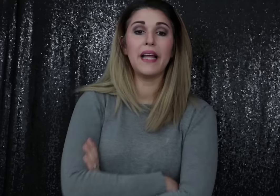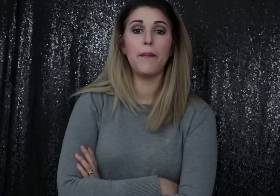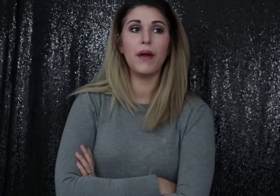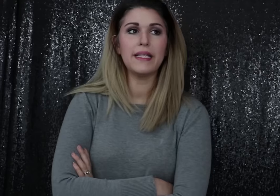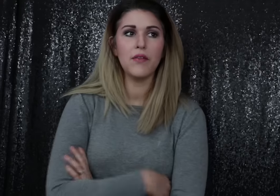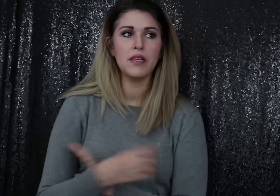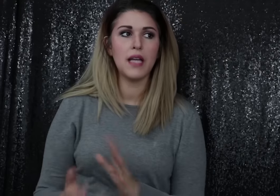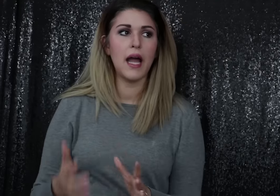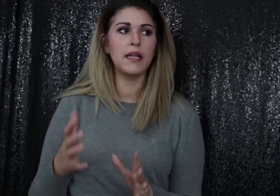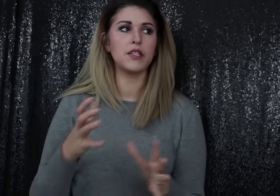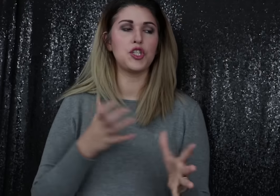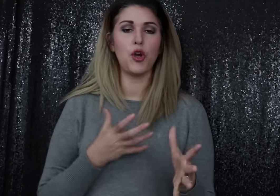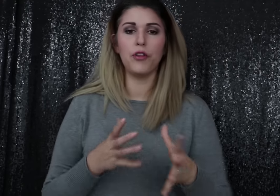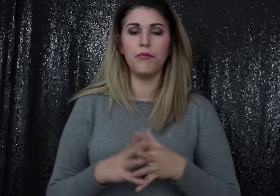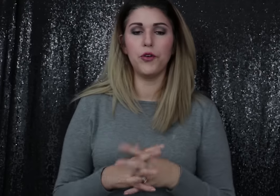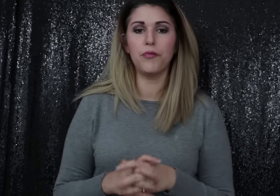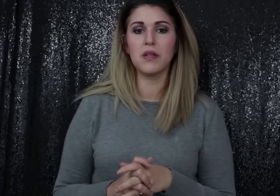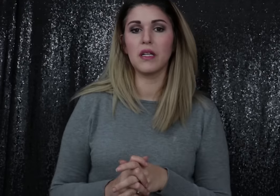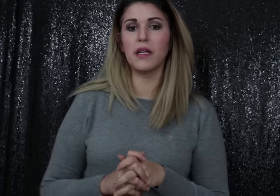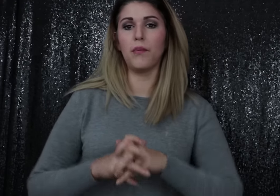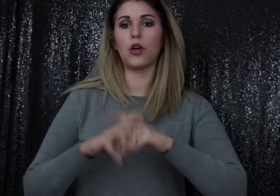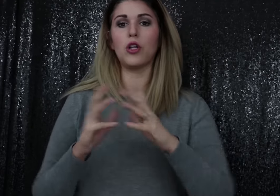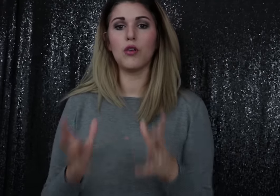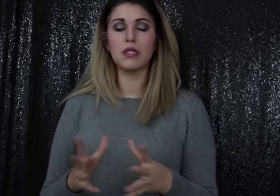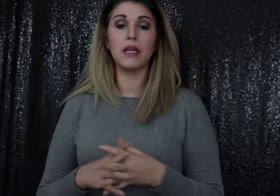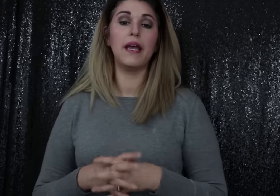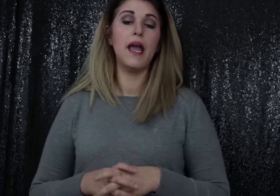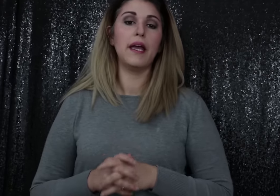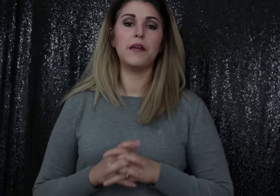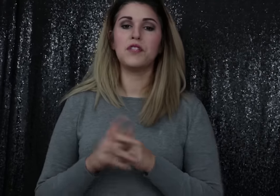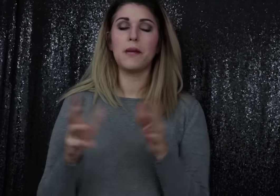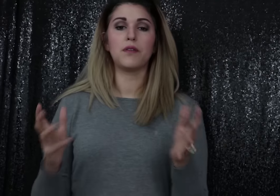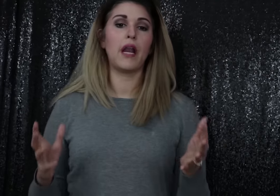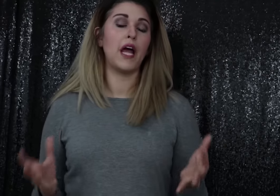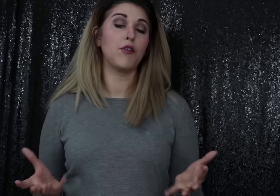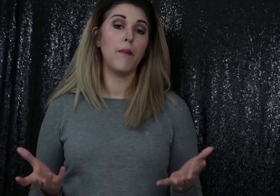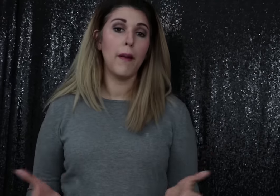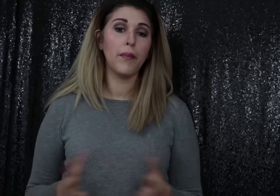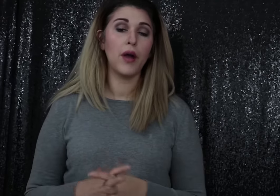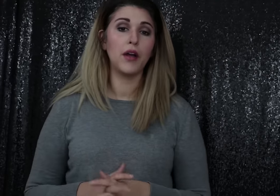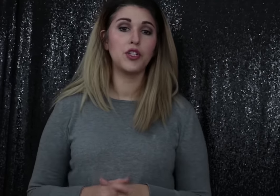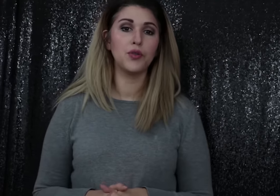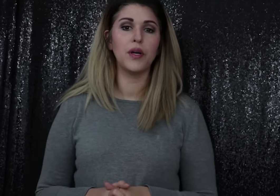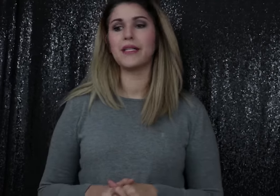We I break down the signs and show the movement a little more closely. Give tips on how to remember how to do it,